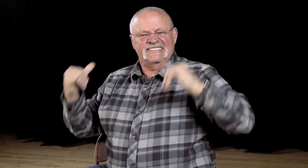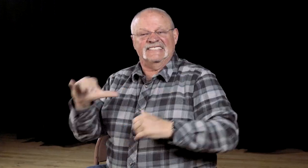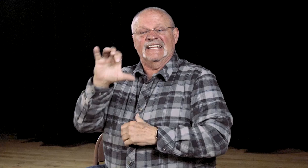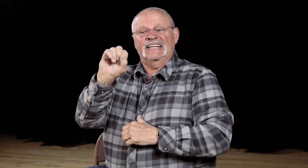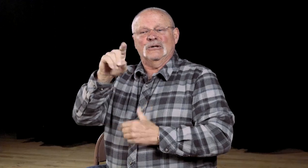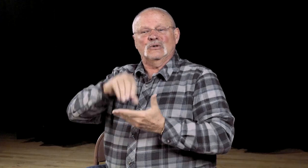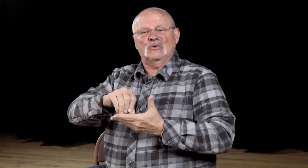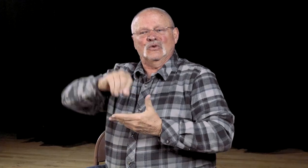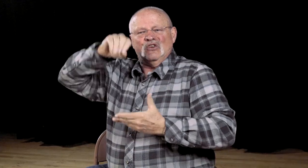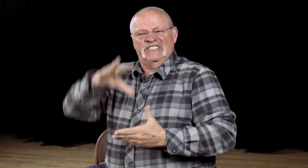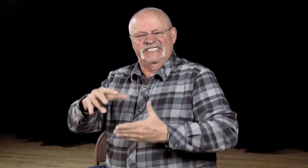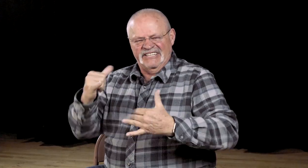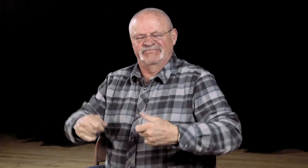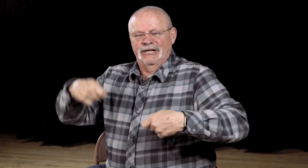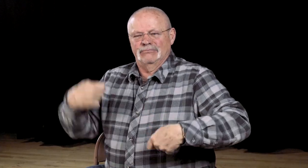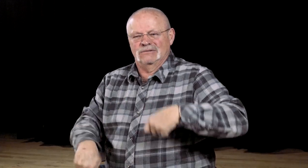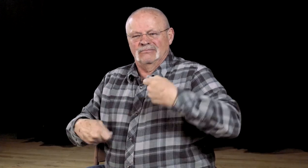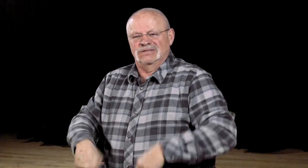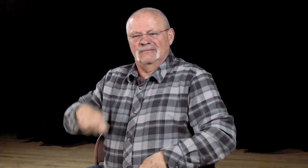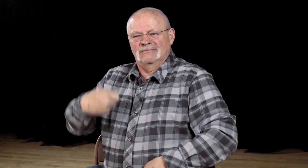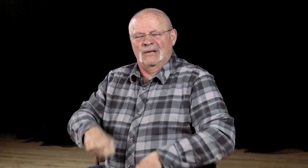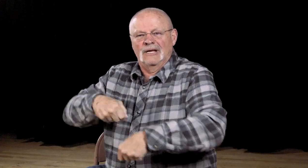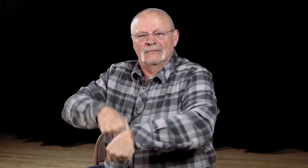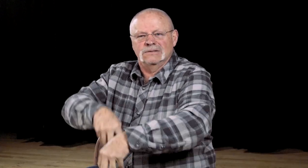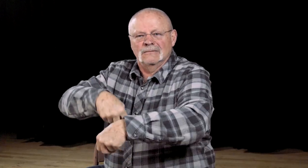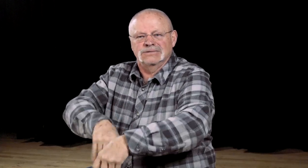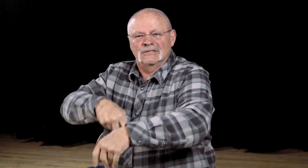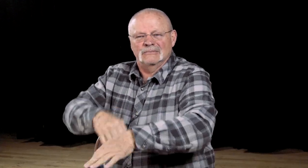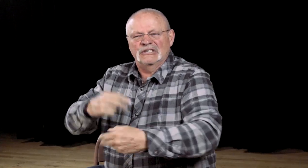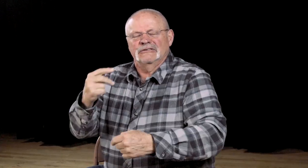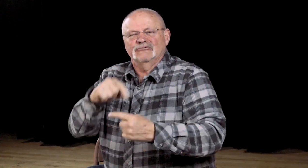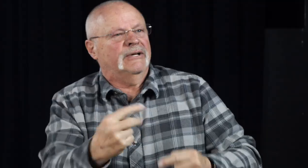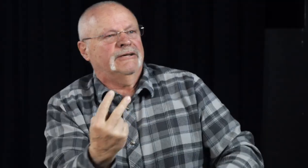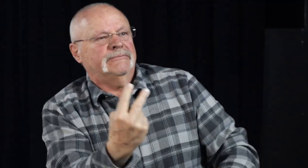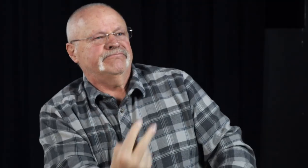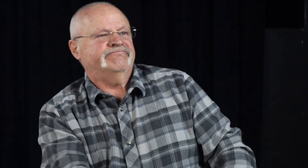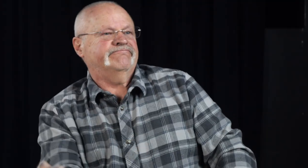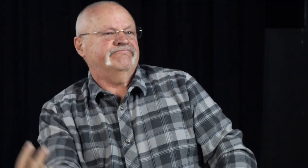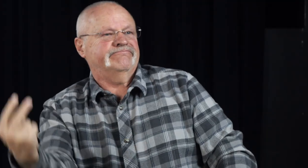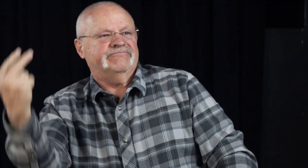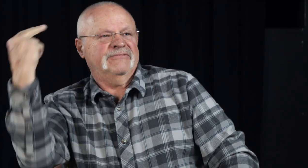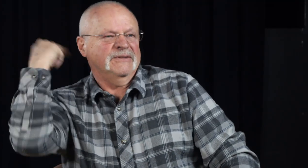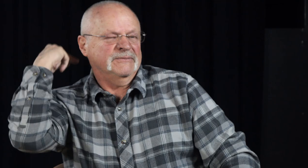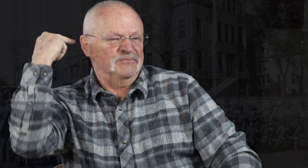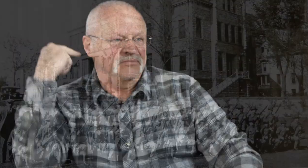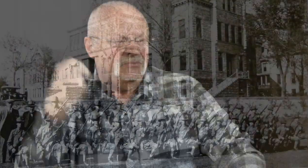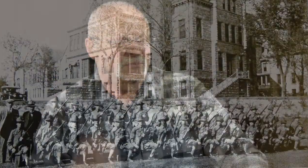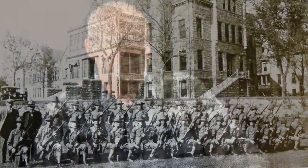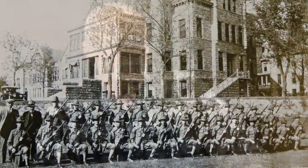Afterwards, the CSDB students had their own parade. It was a day they would never forget.